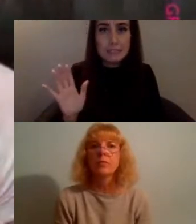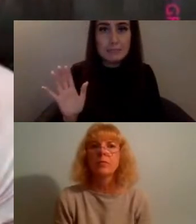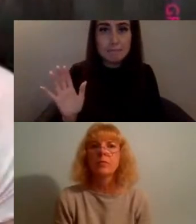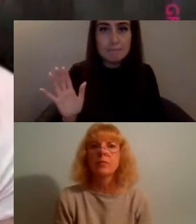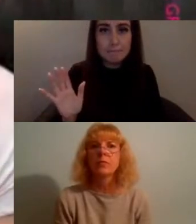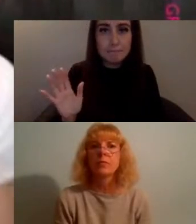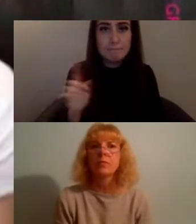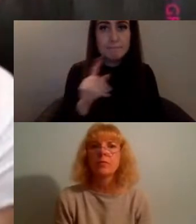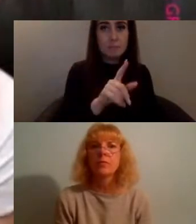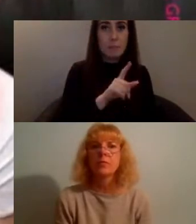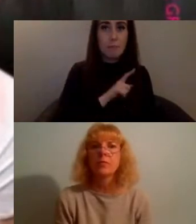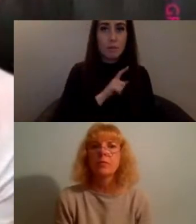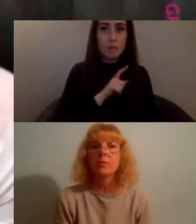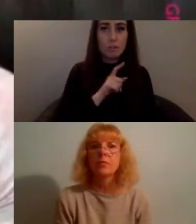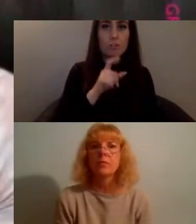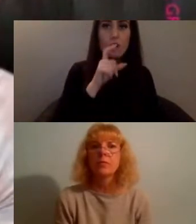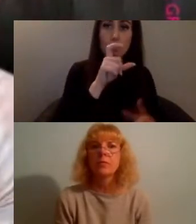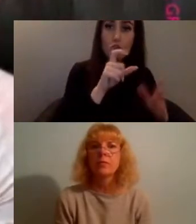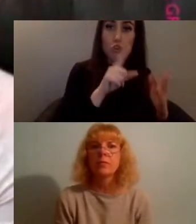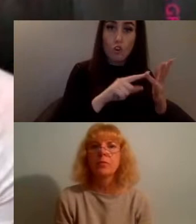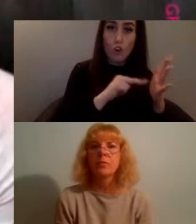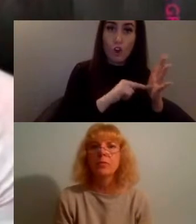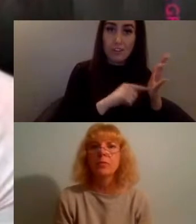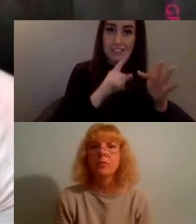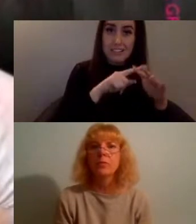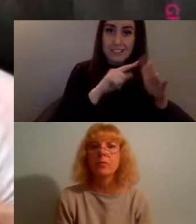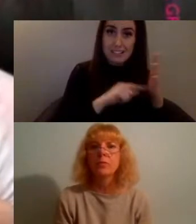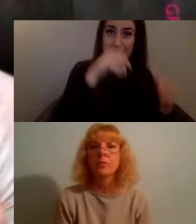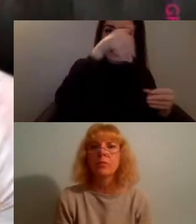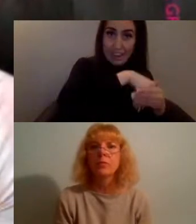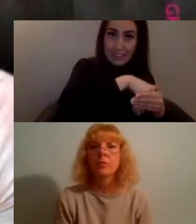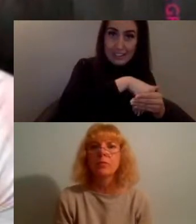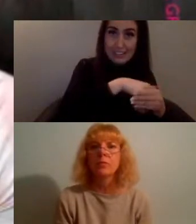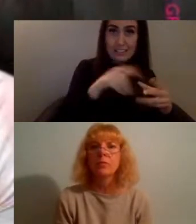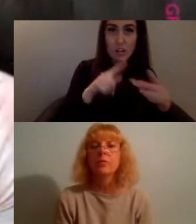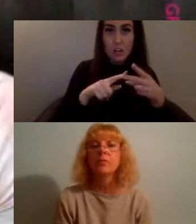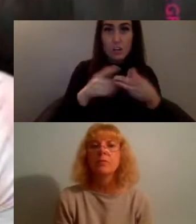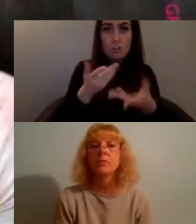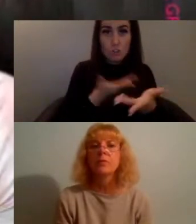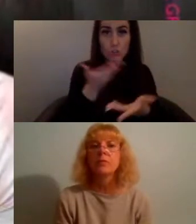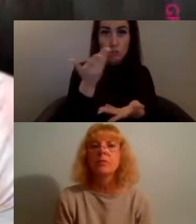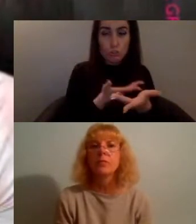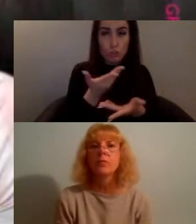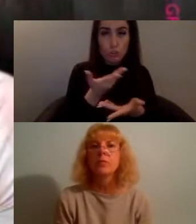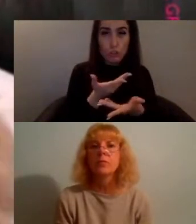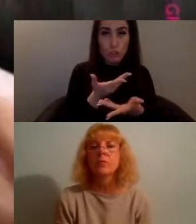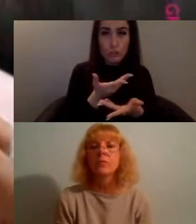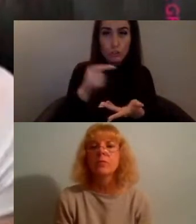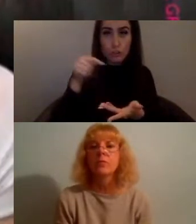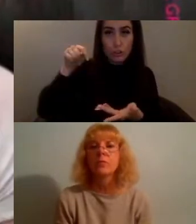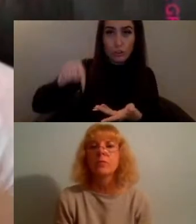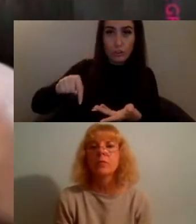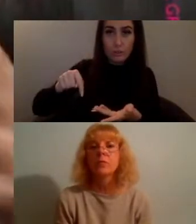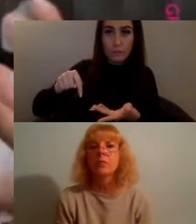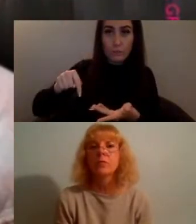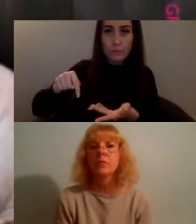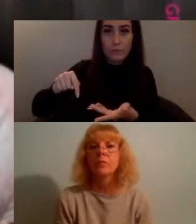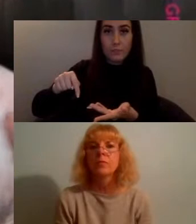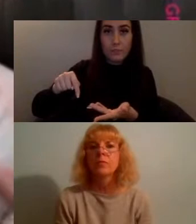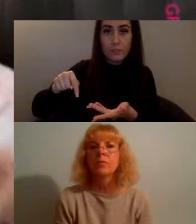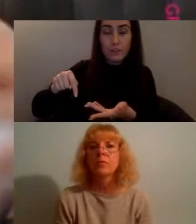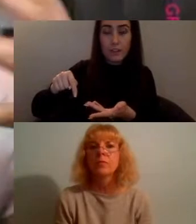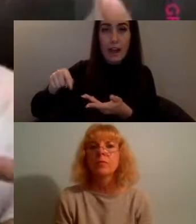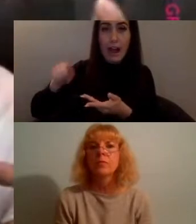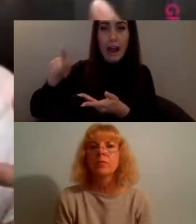there was context there was discussion and there was a centring on what to do and how to do it